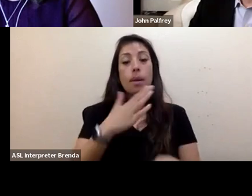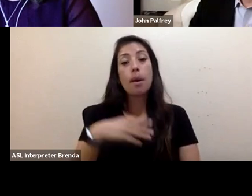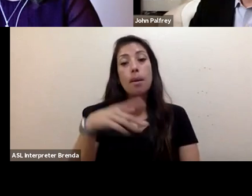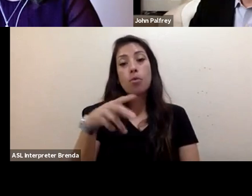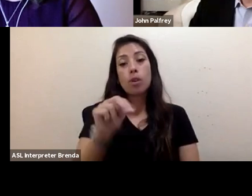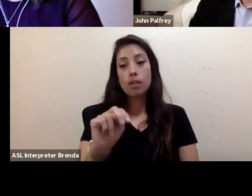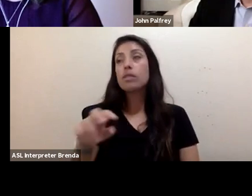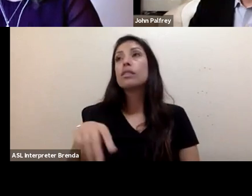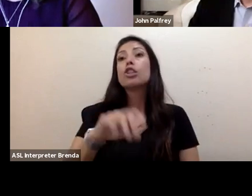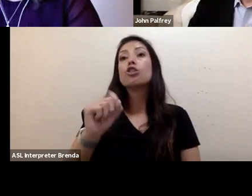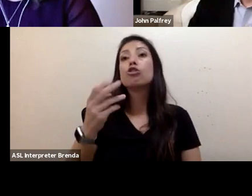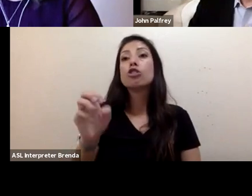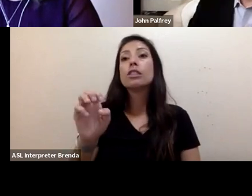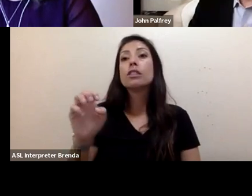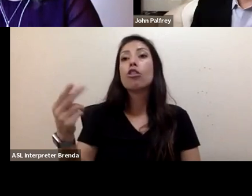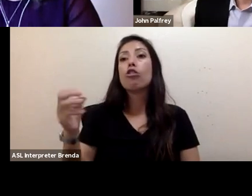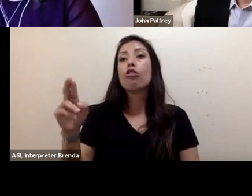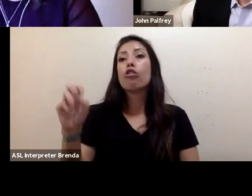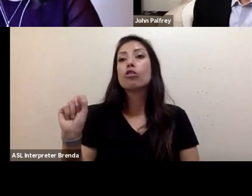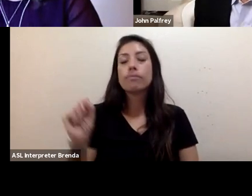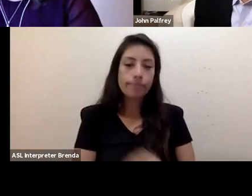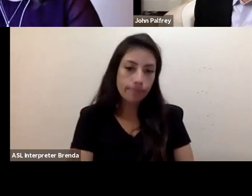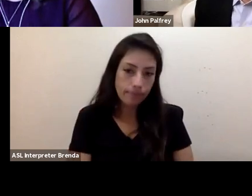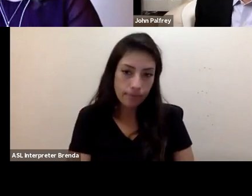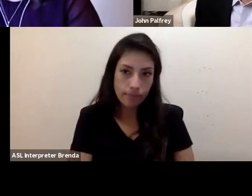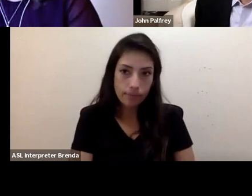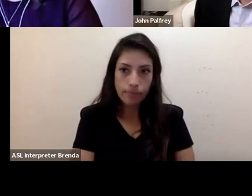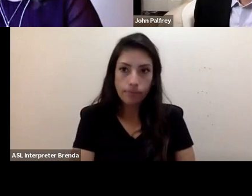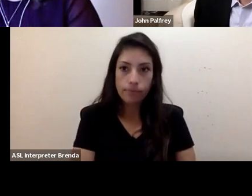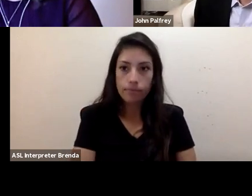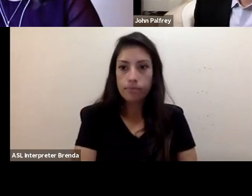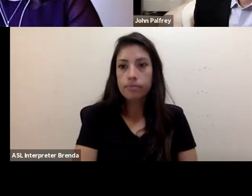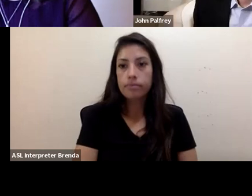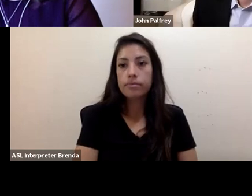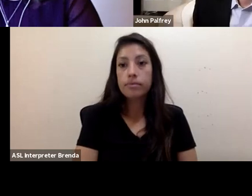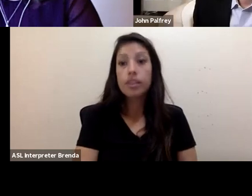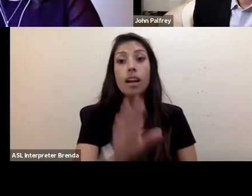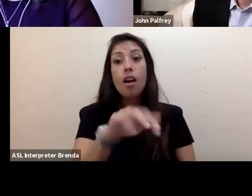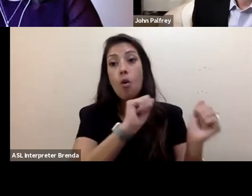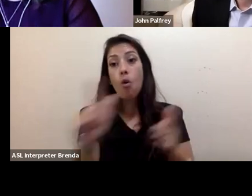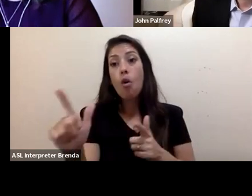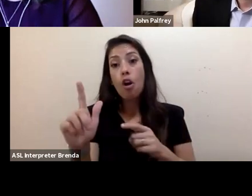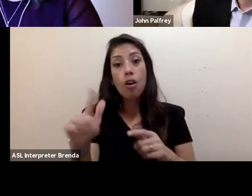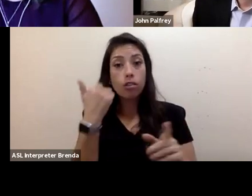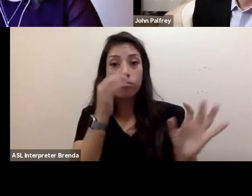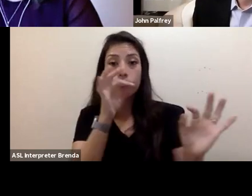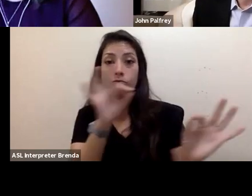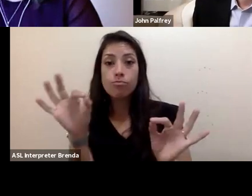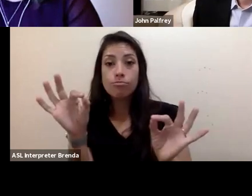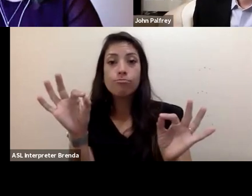Thank you. Thank you, thank you. And you are all looking fabulous, and then sounding fabulous, and I'm glad to be with you.